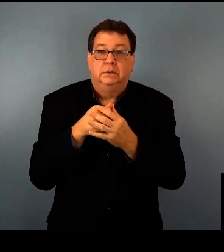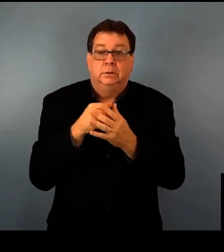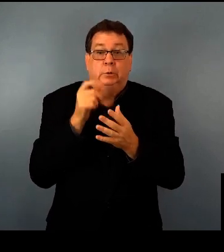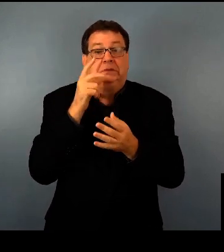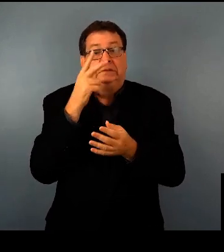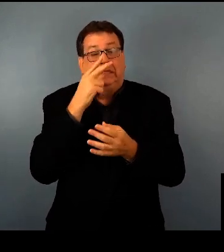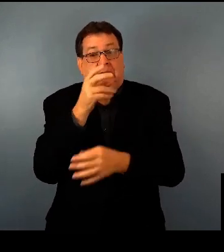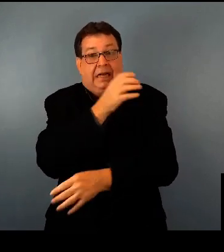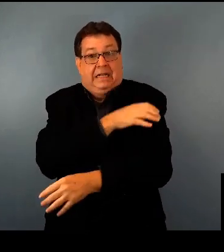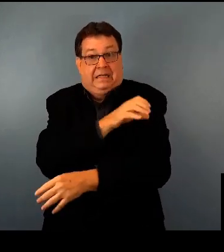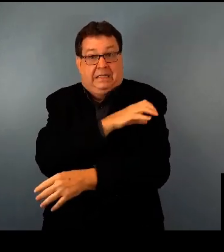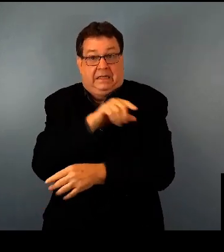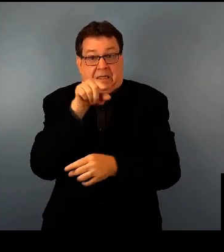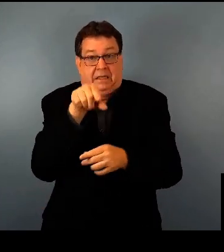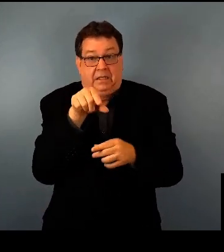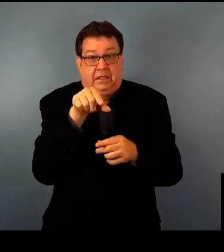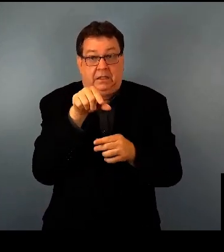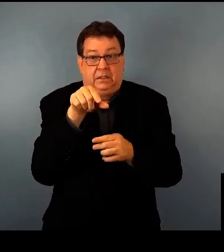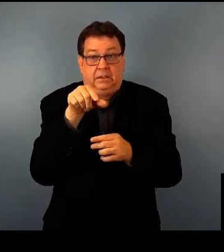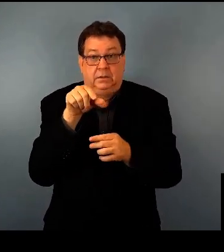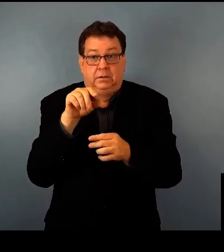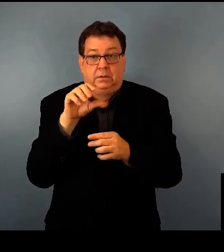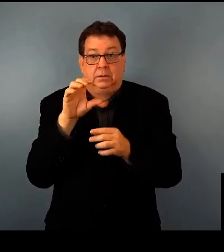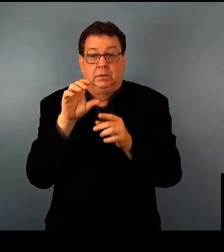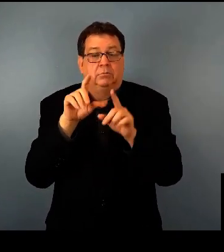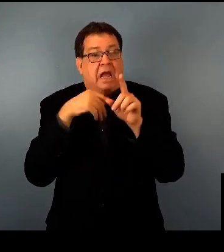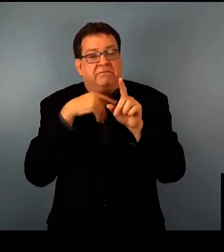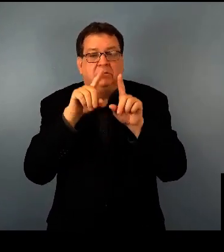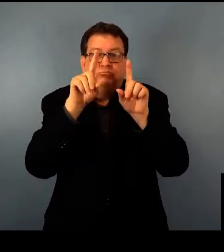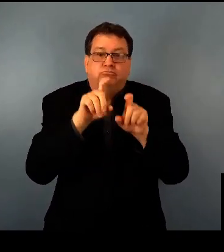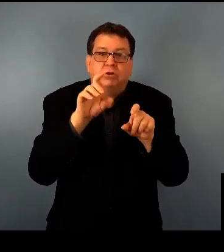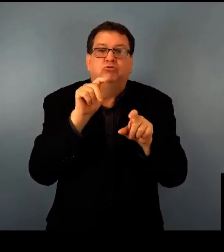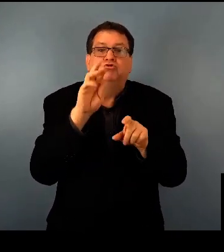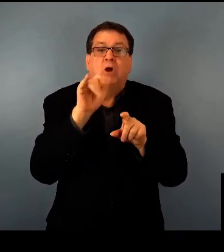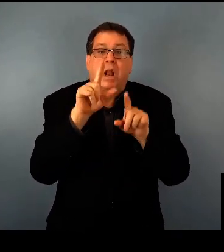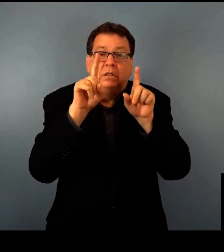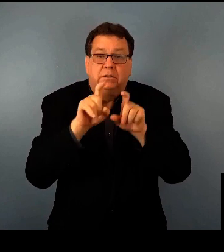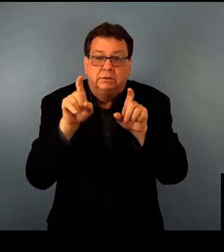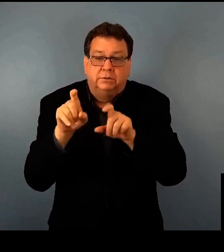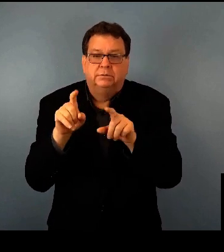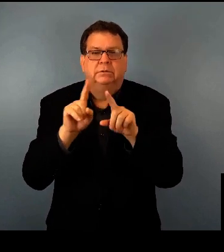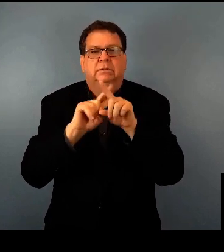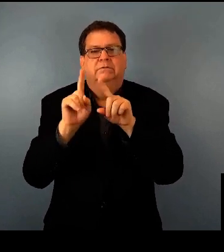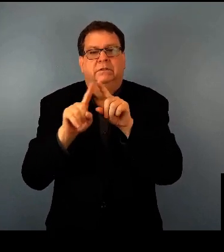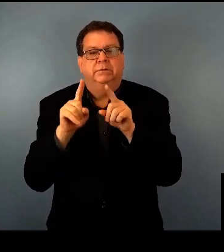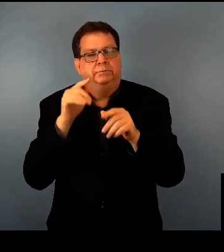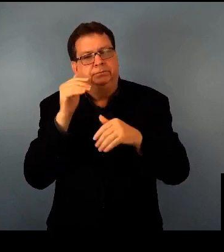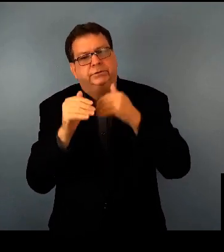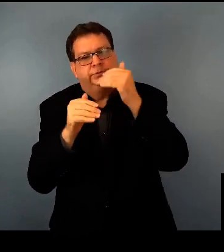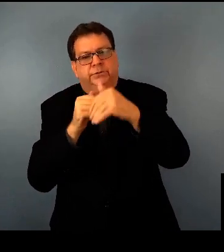they can enter into clinical trials, which go in multiphasic ways, and only a few